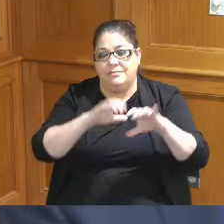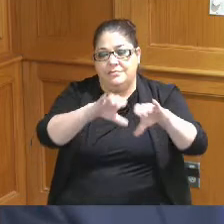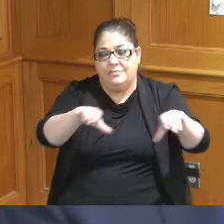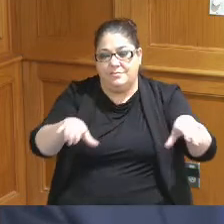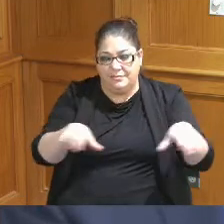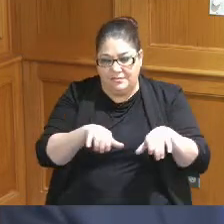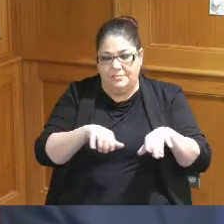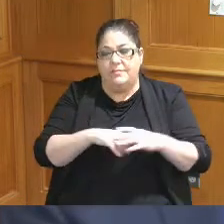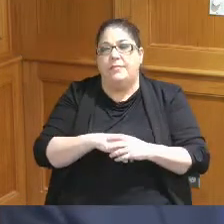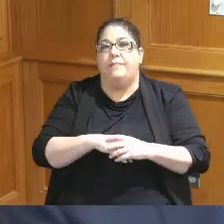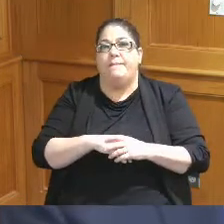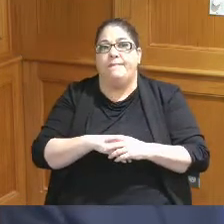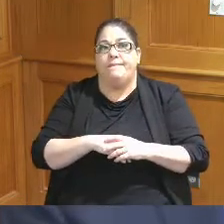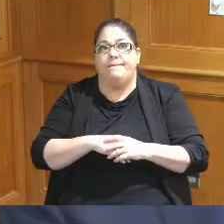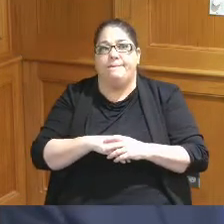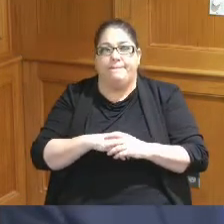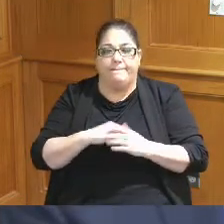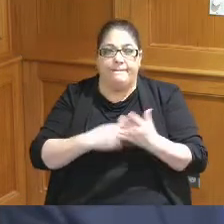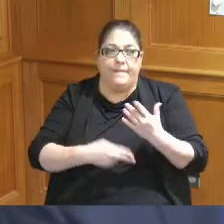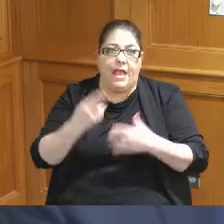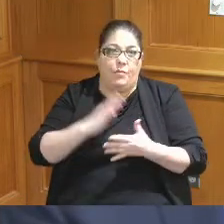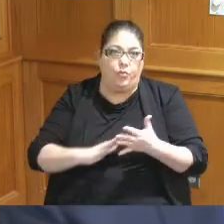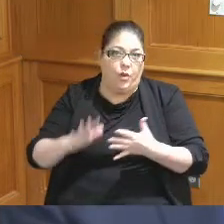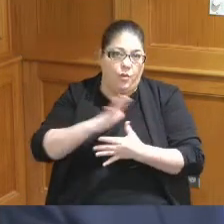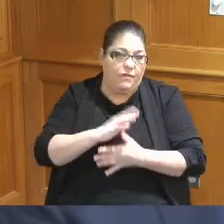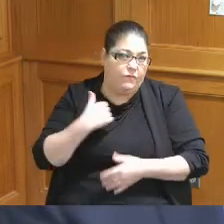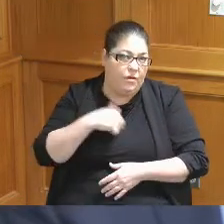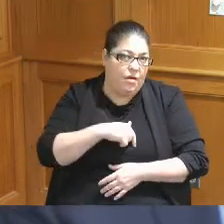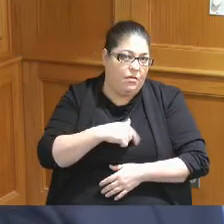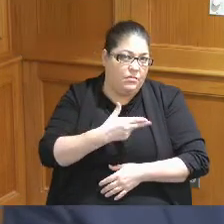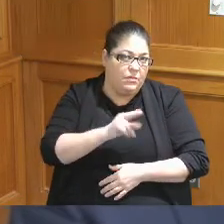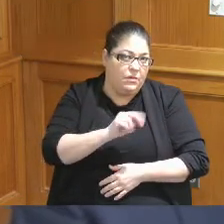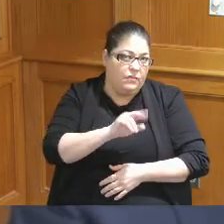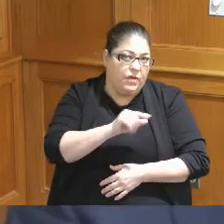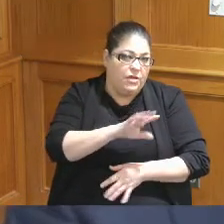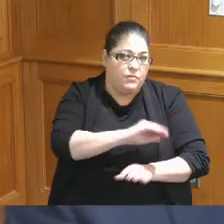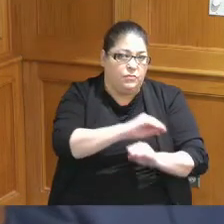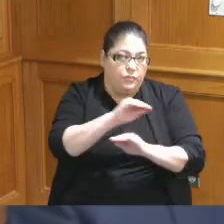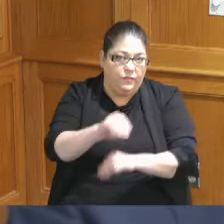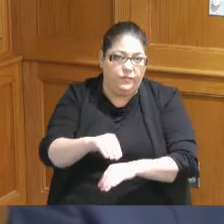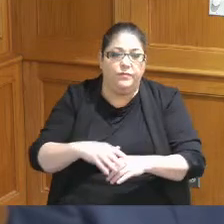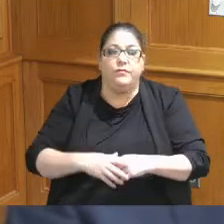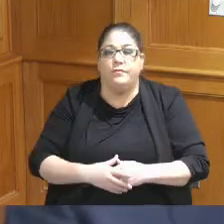the safety complex is a high priority for all three of us we've said that many times from the